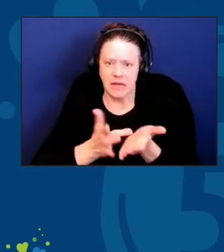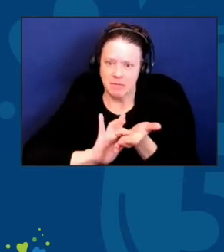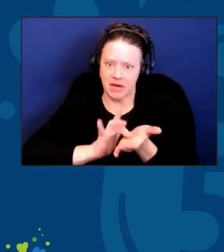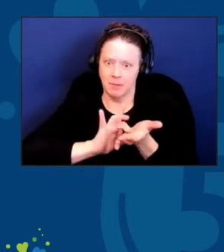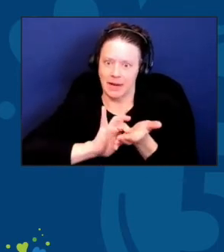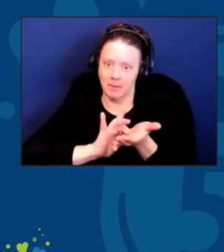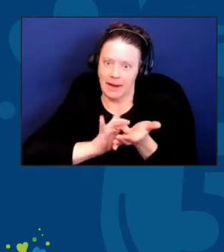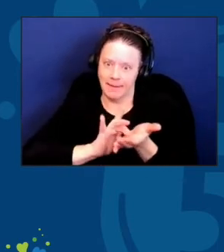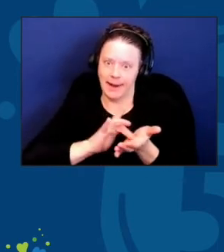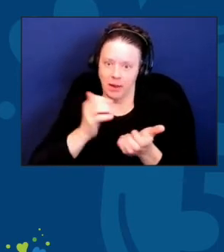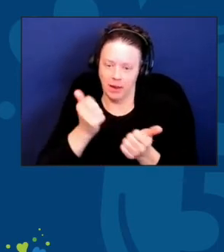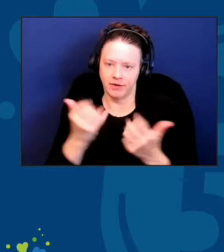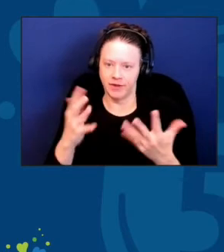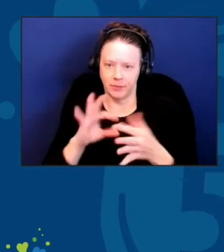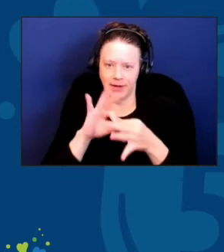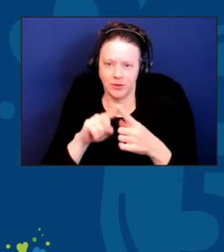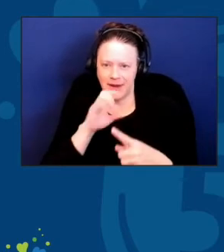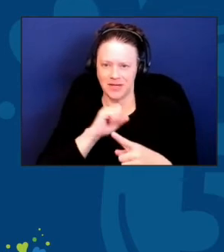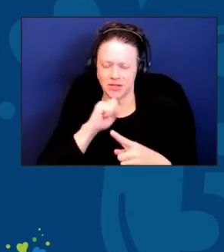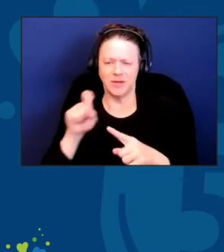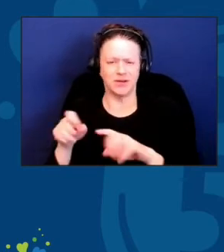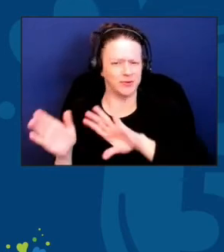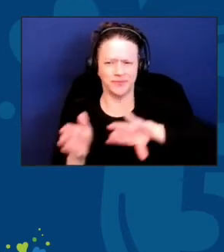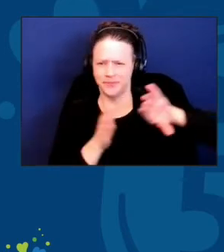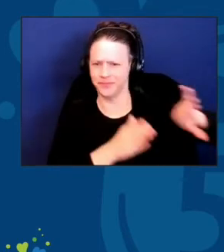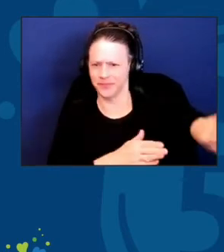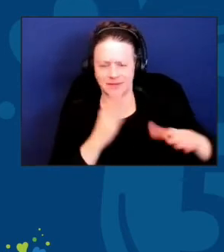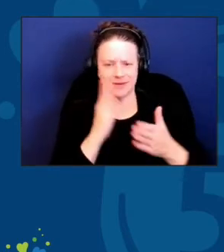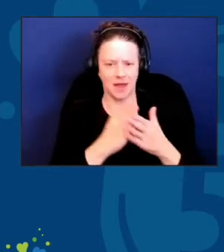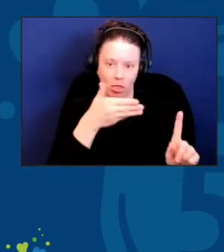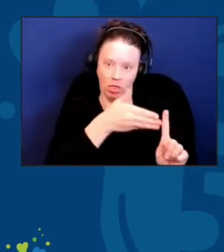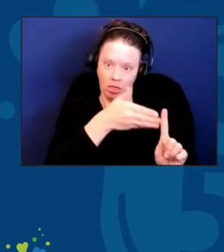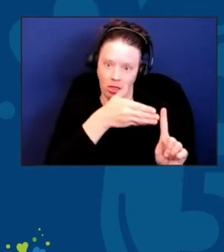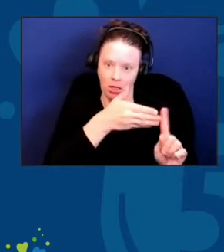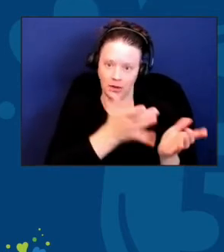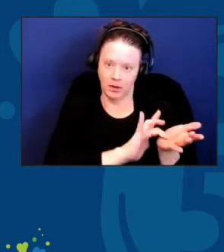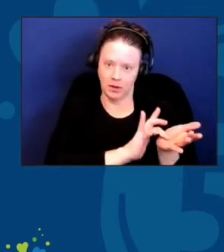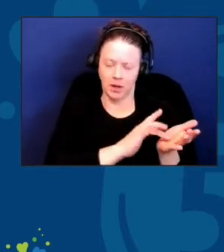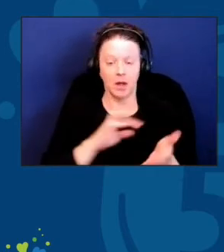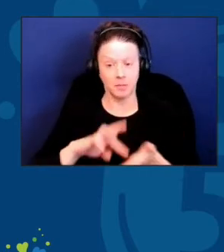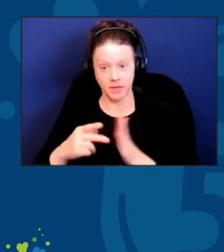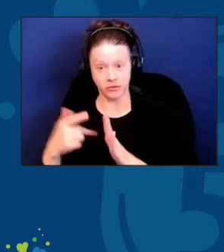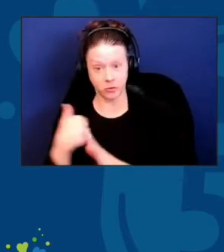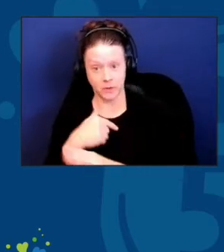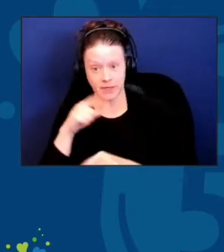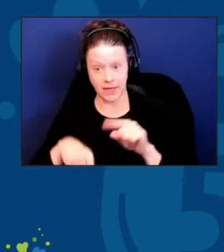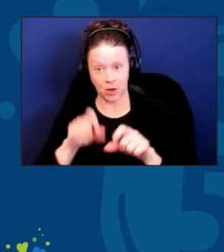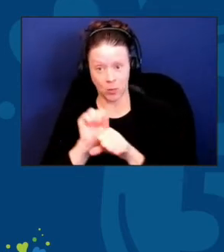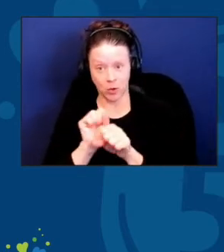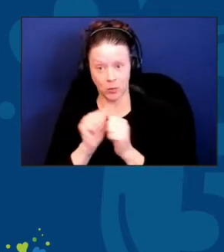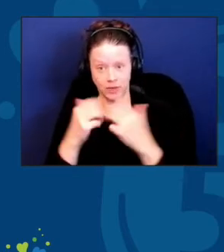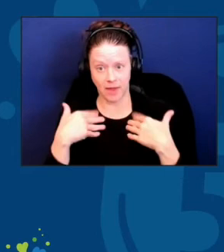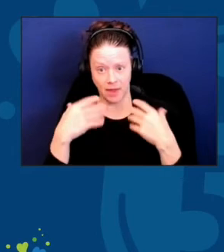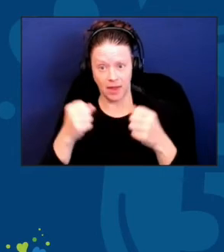And I think we need to get off that track. Doesn't mean we can't work with healthcare providers and within a healthcare context,